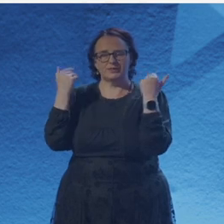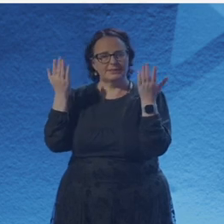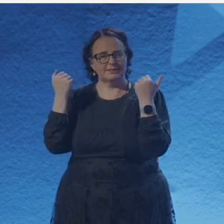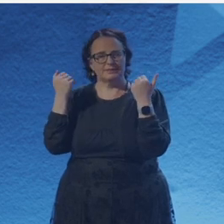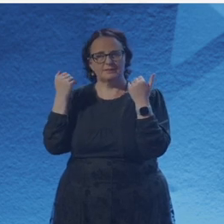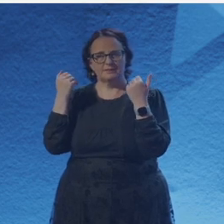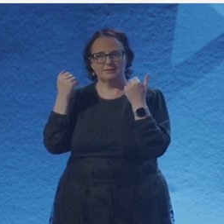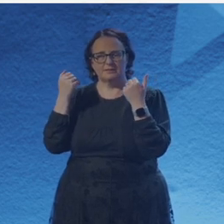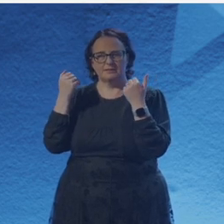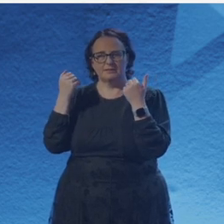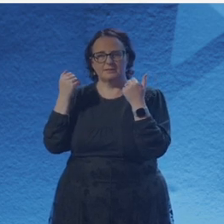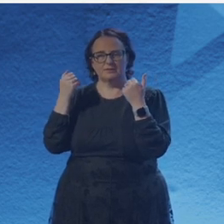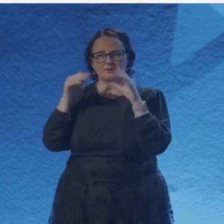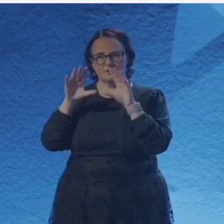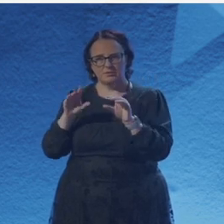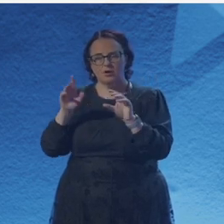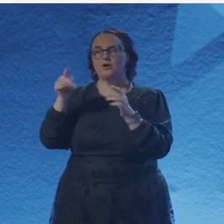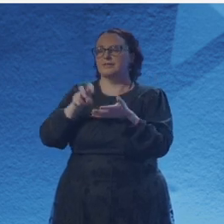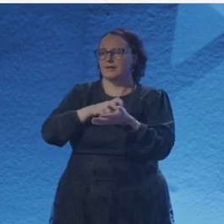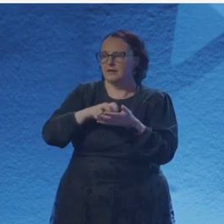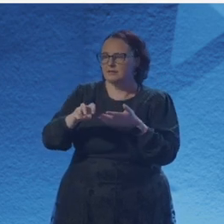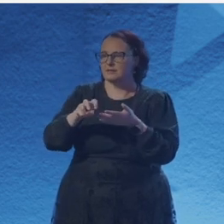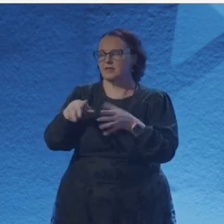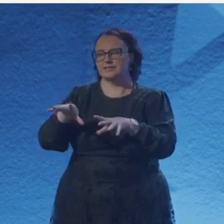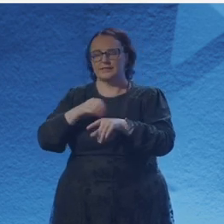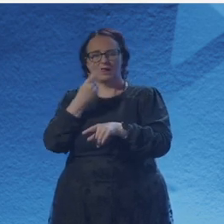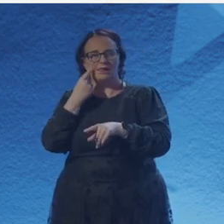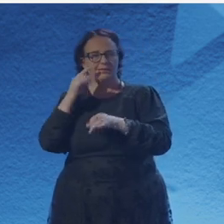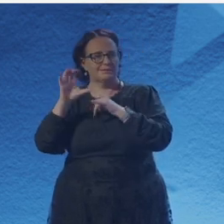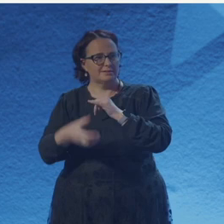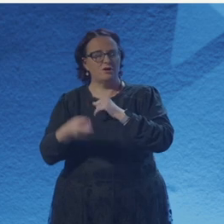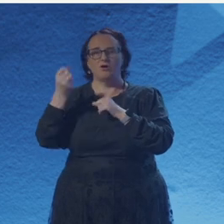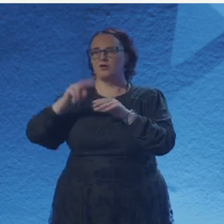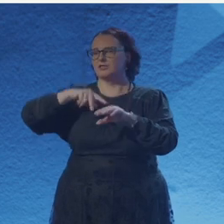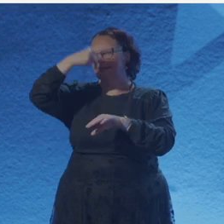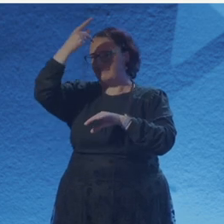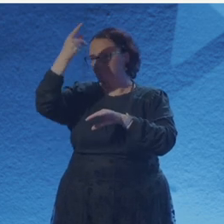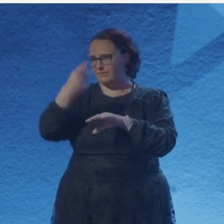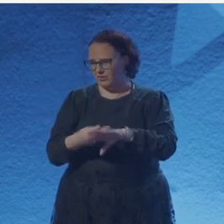The best poems are written while you run. The best poems are written by the setting sun. In fleeting looks, in